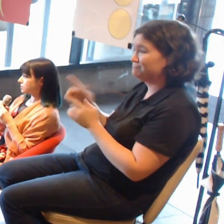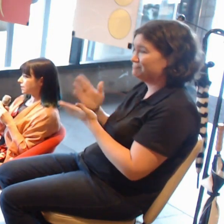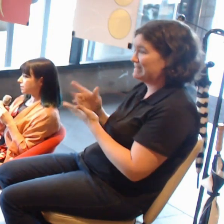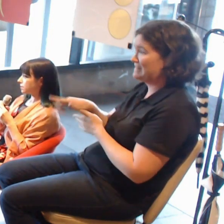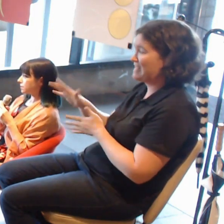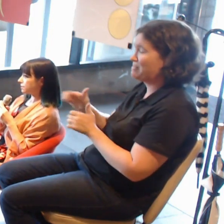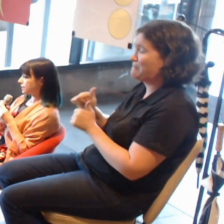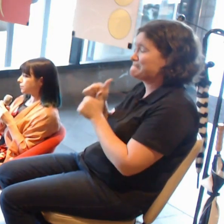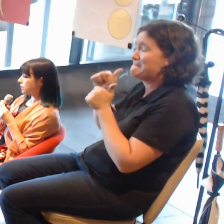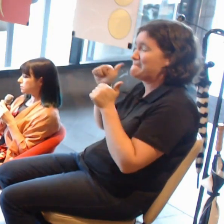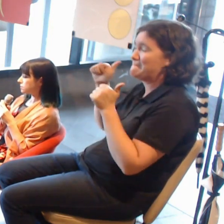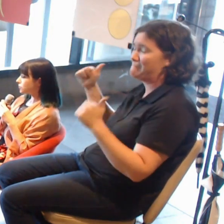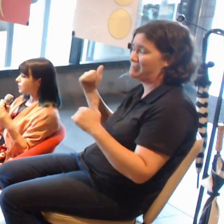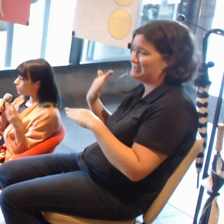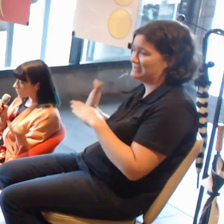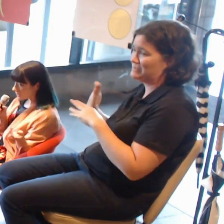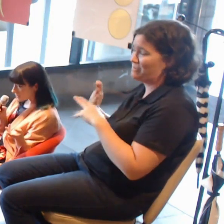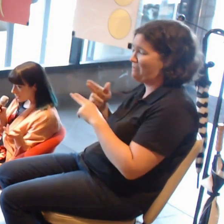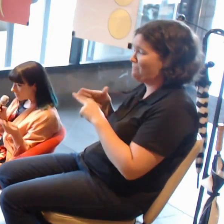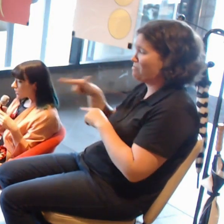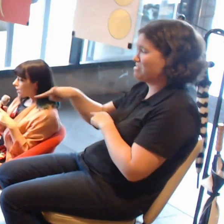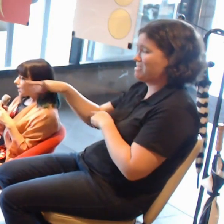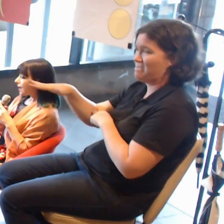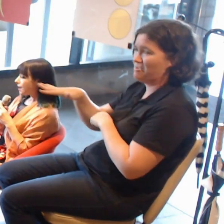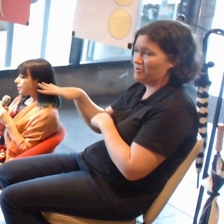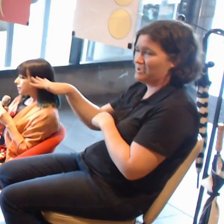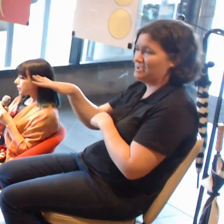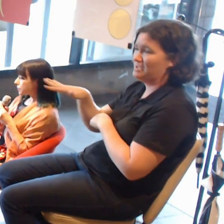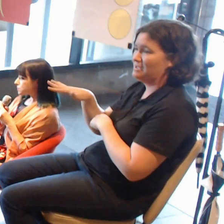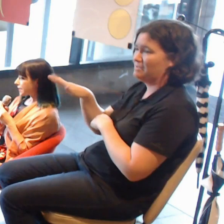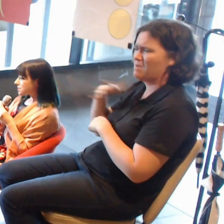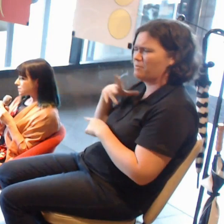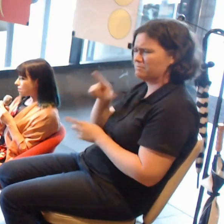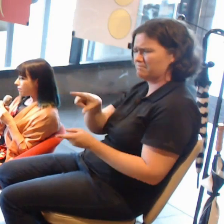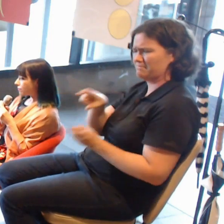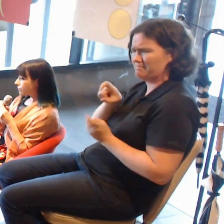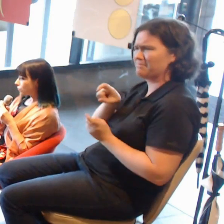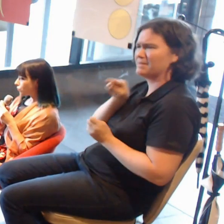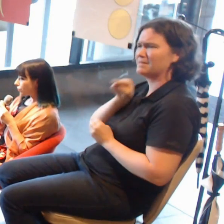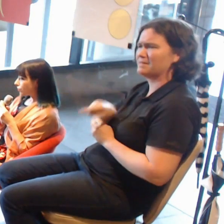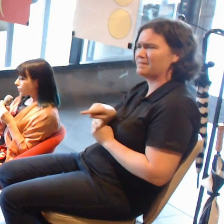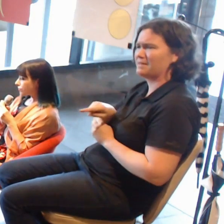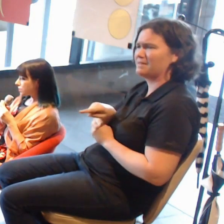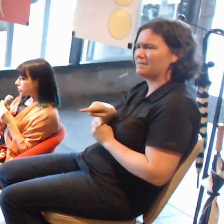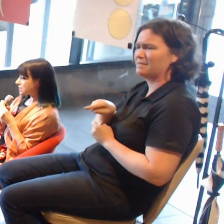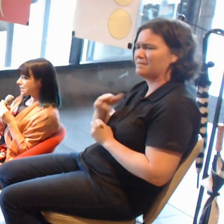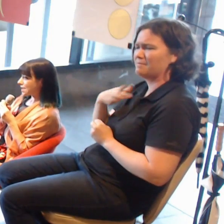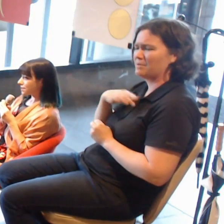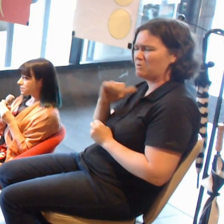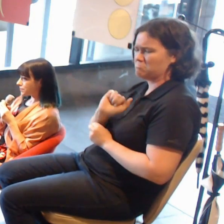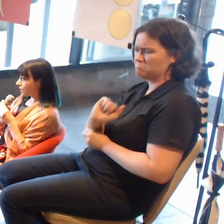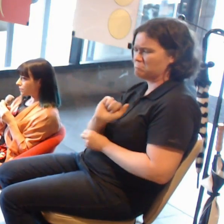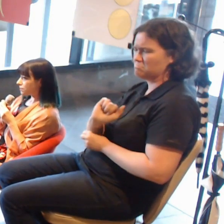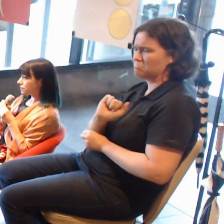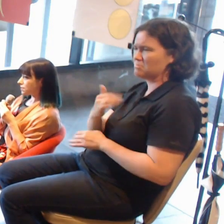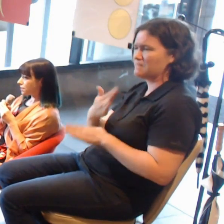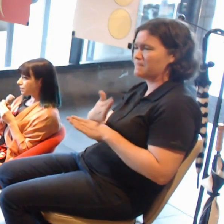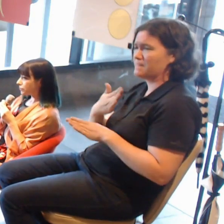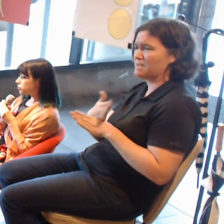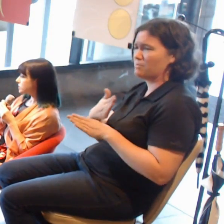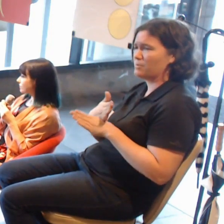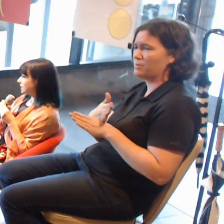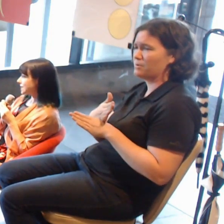But it was based on the work that Jess has been producing for the last 10 years.